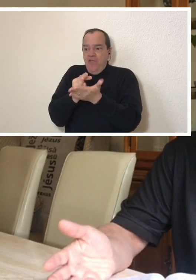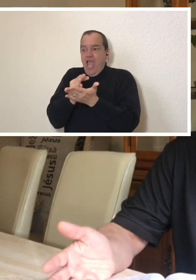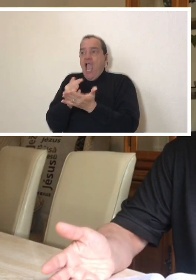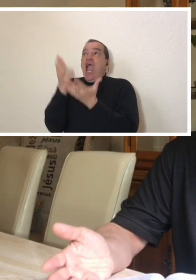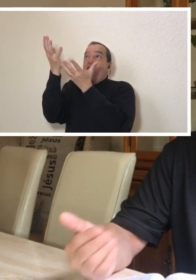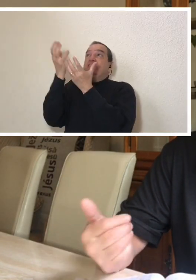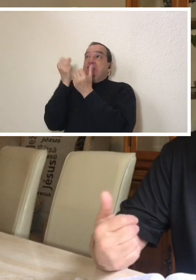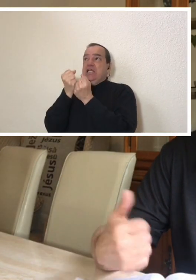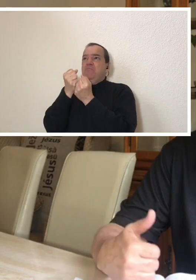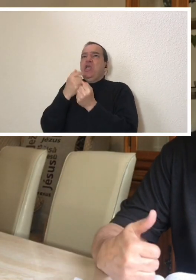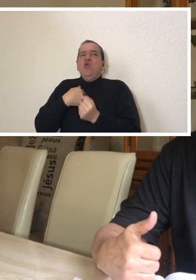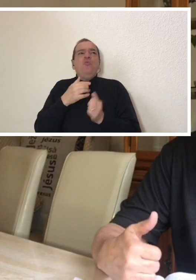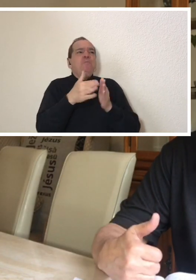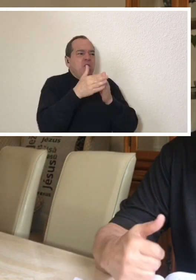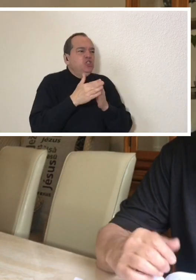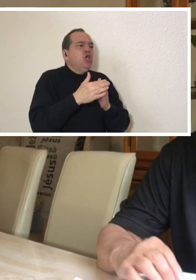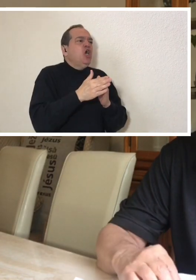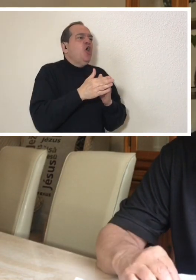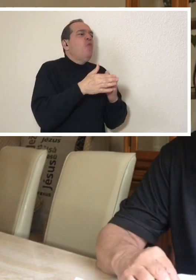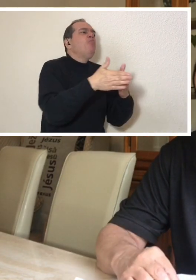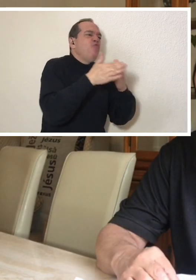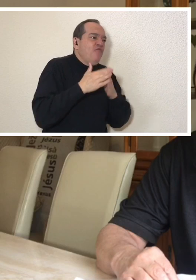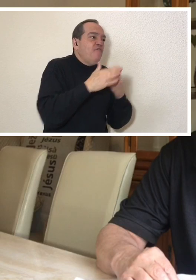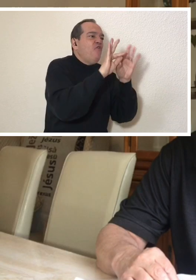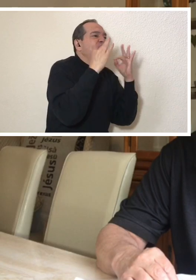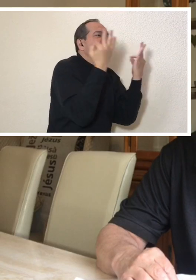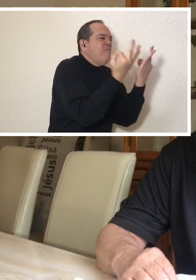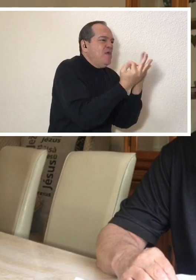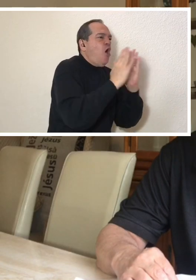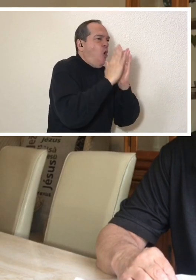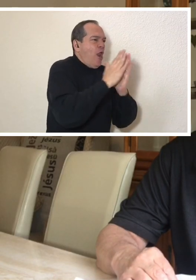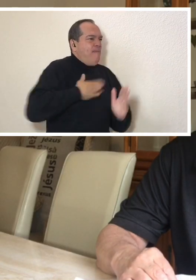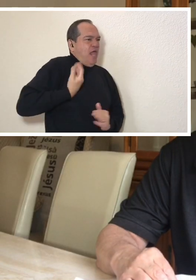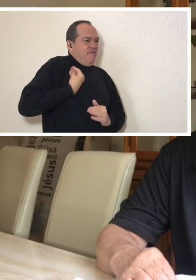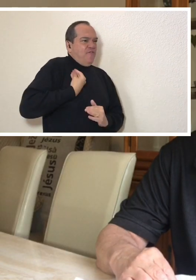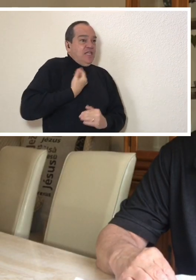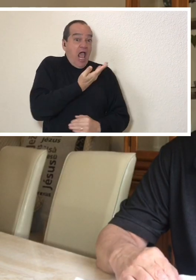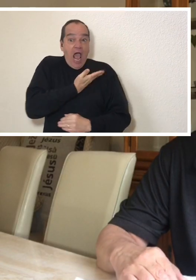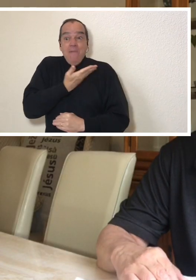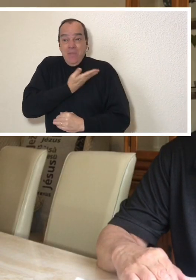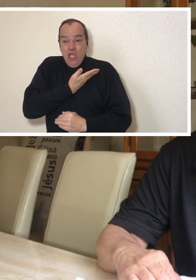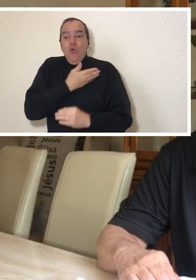we will receive I began to ask for friends and relatives to pray for me